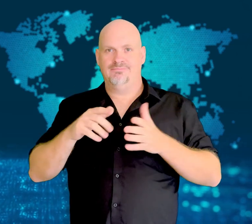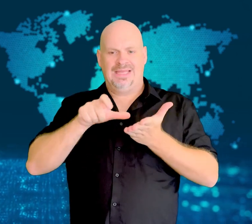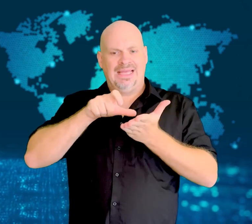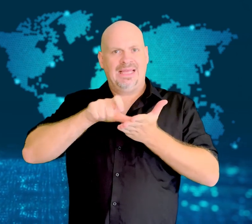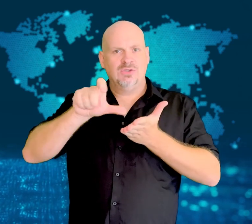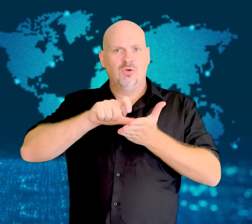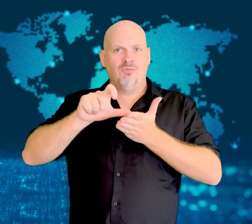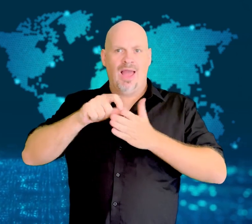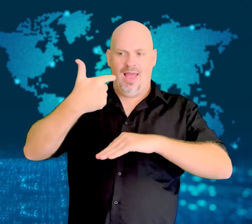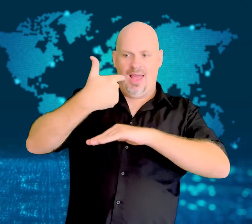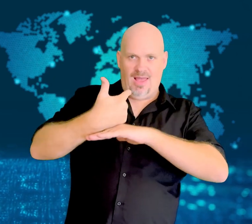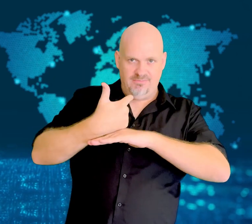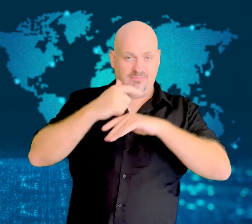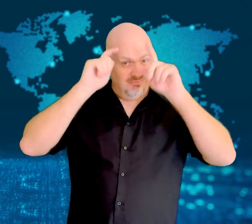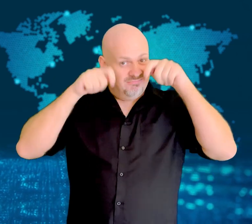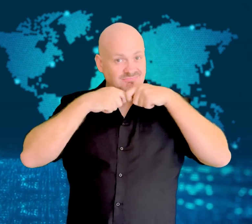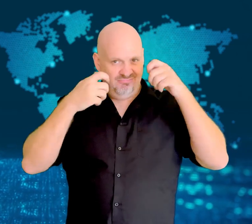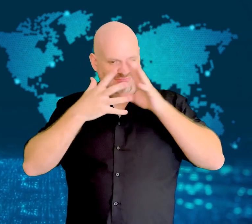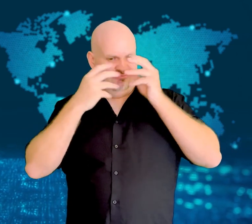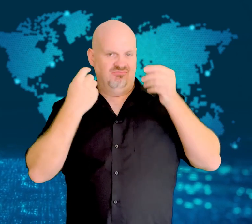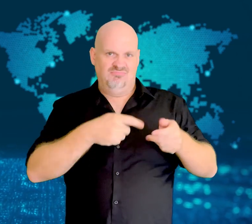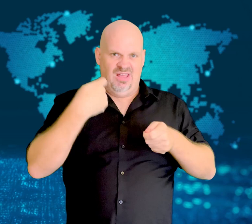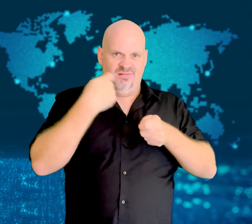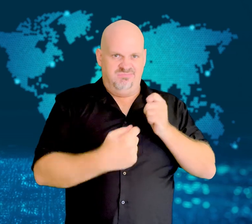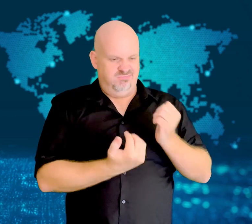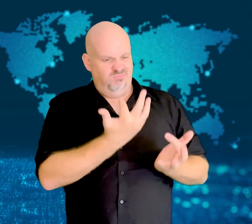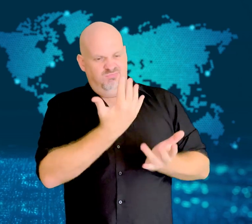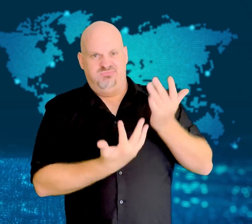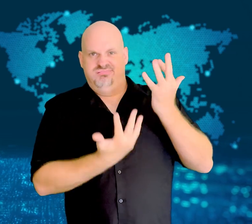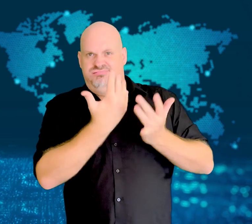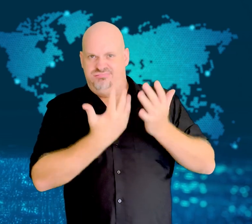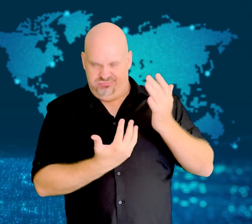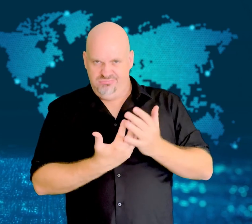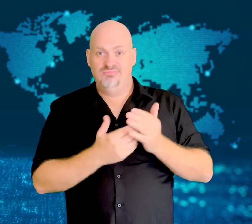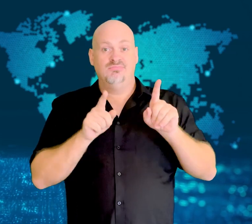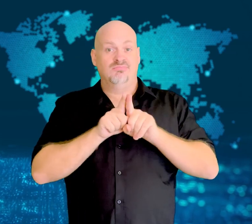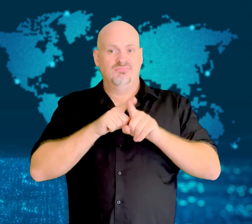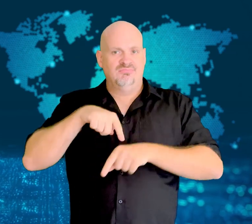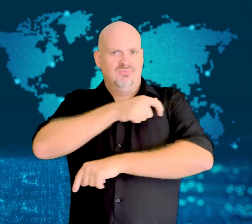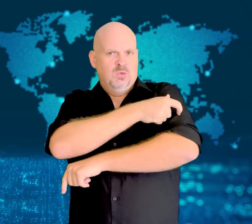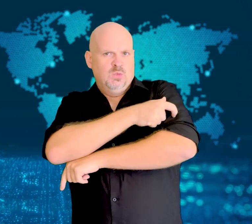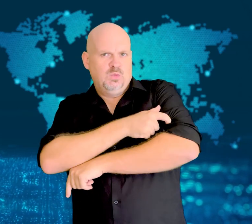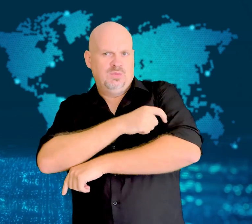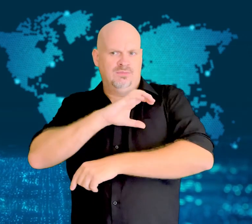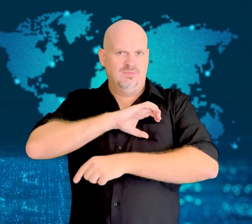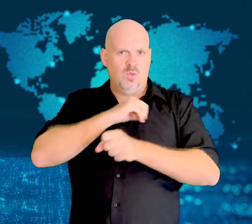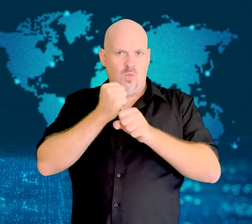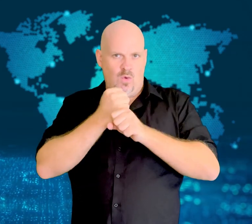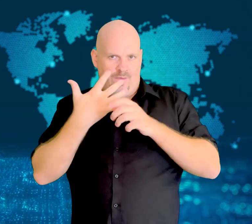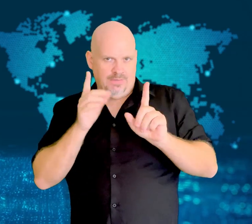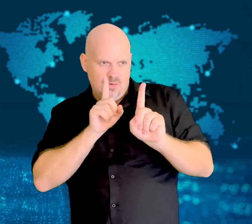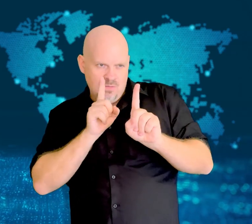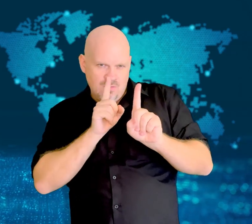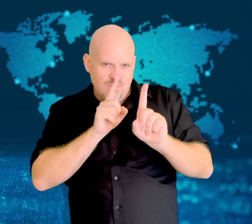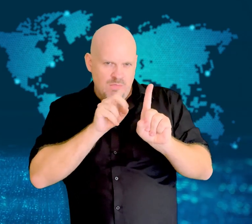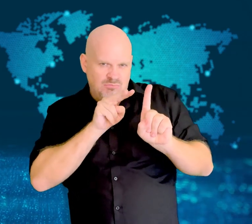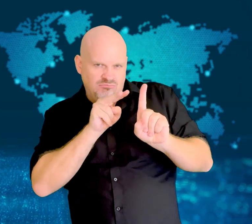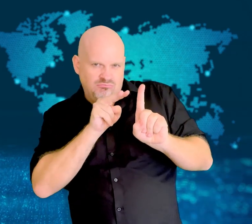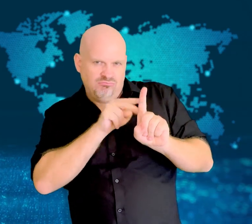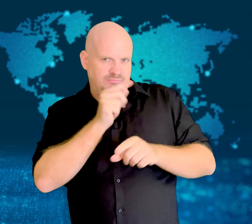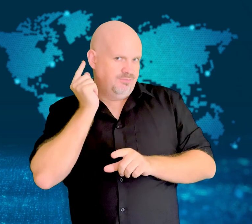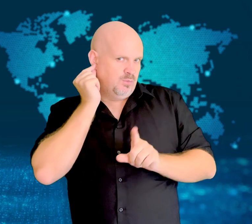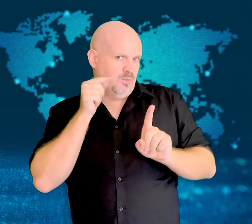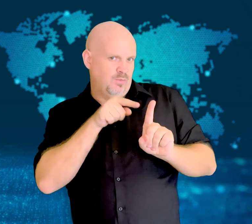Her family believes she was killed while in custody of